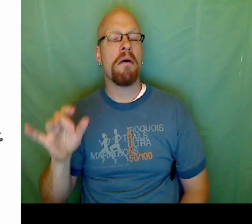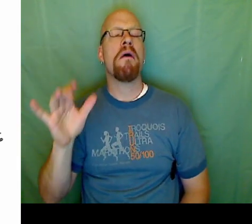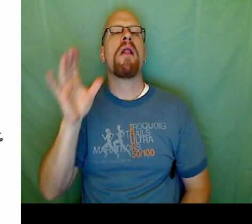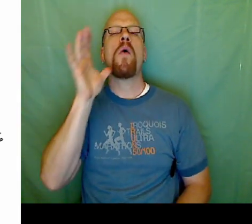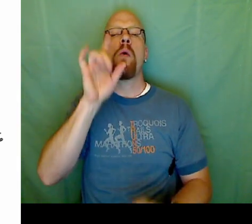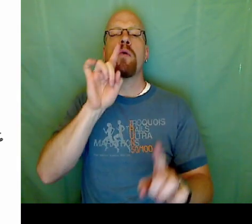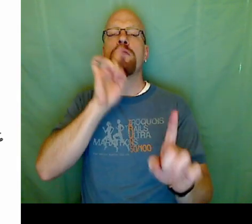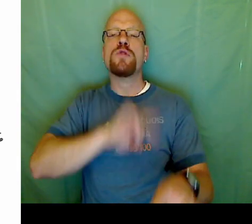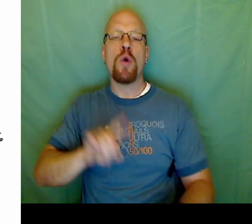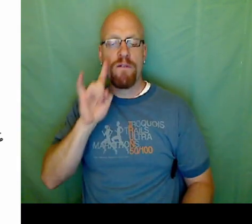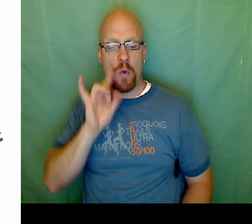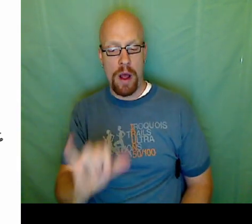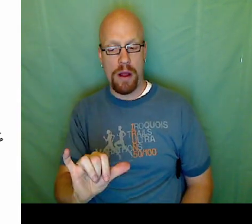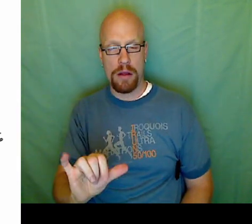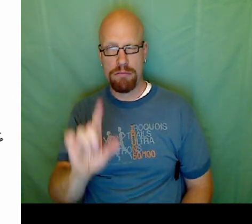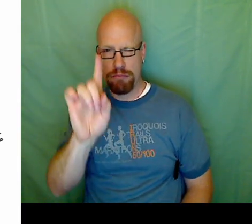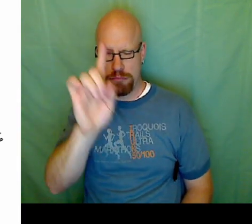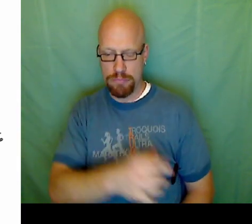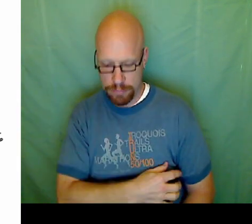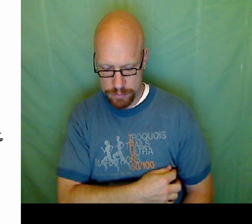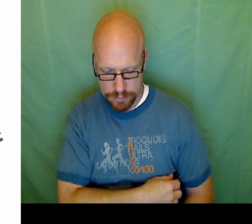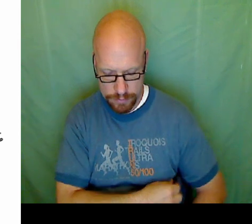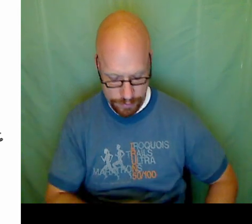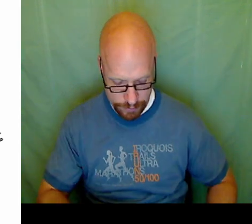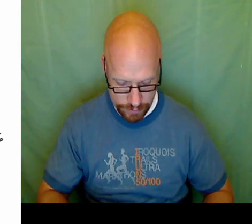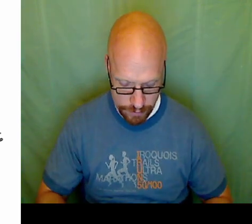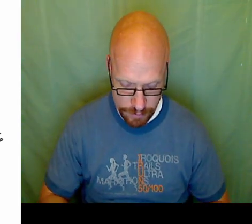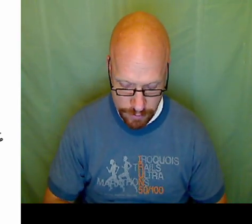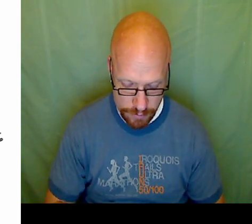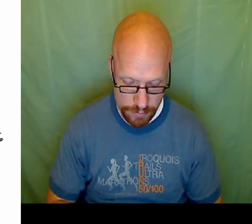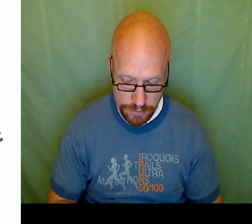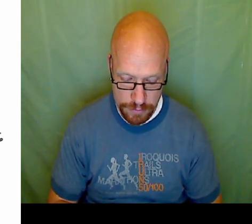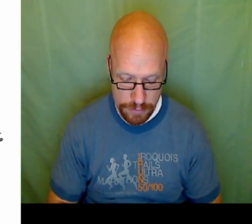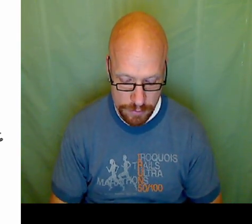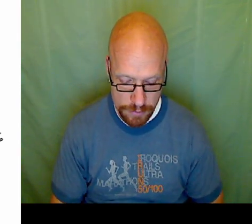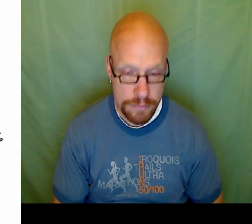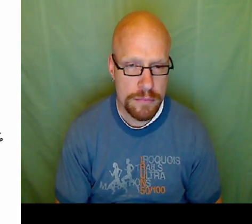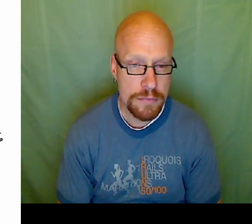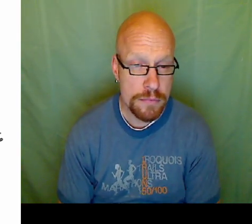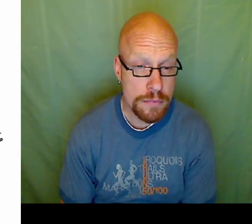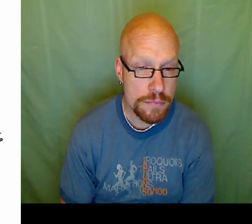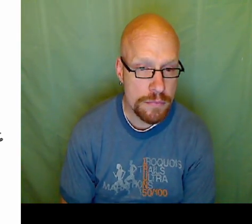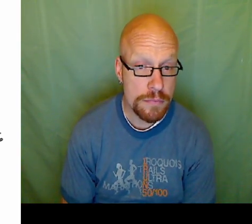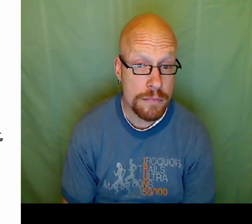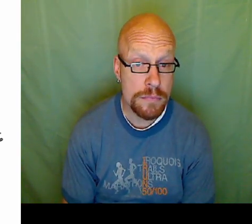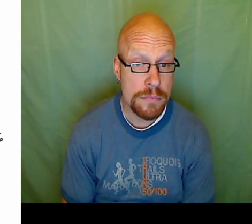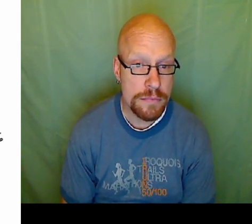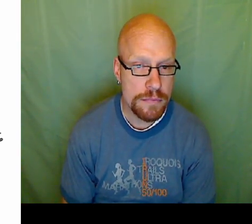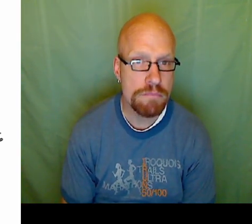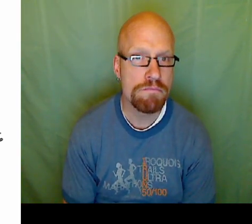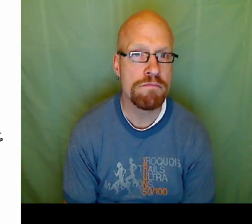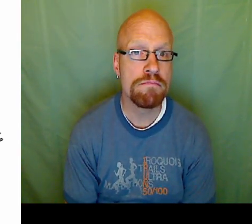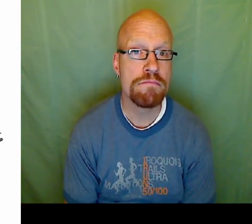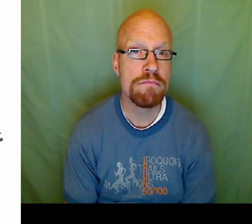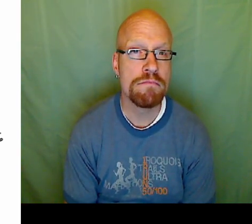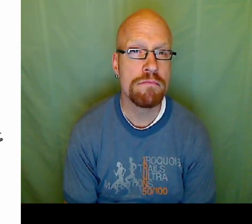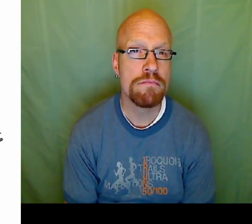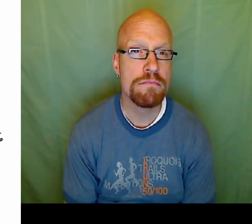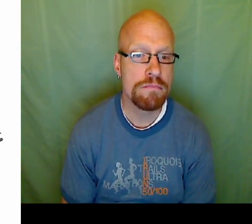Now we'll see 3 times 5 plus Y equals 18. We'll solve for Y now.